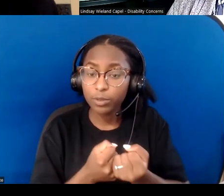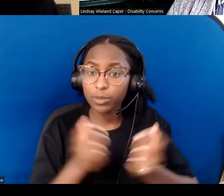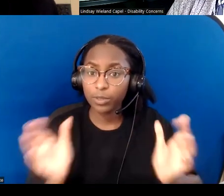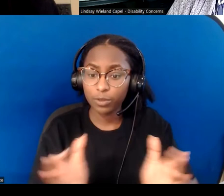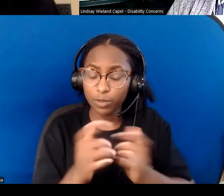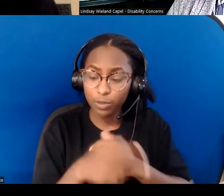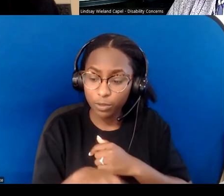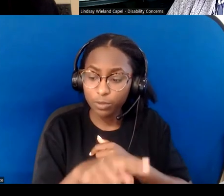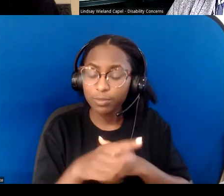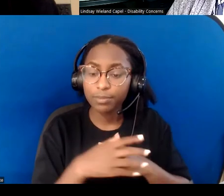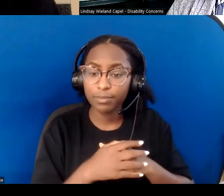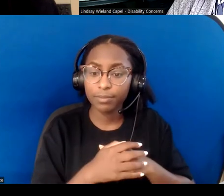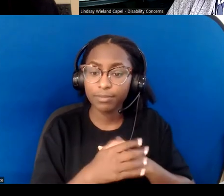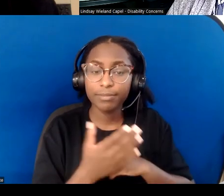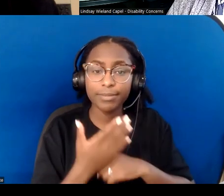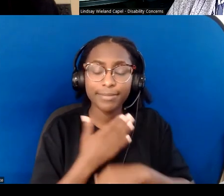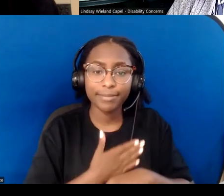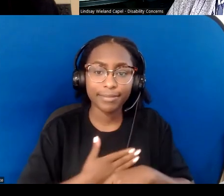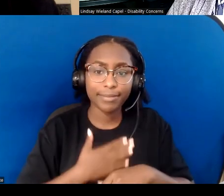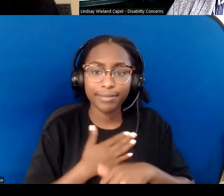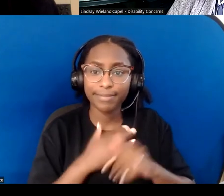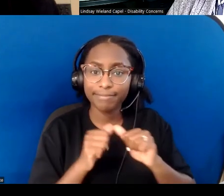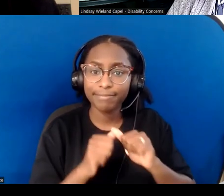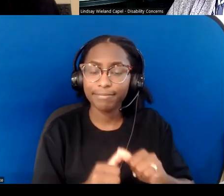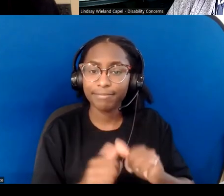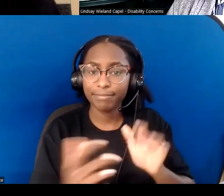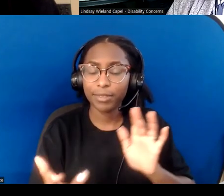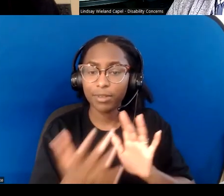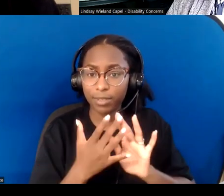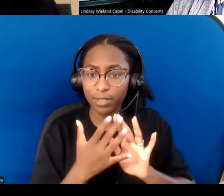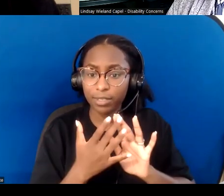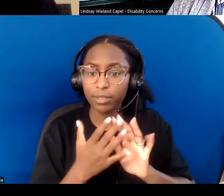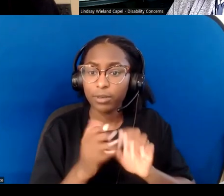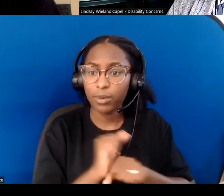Please stay in touch with us with your needs, with your stories,